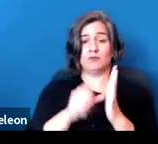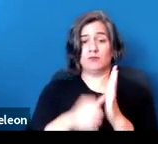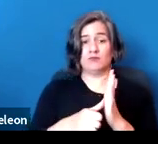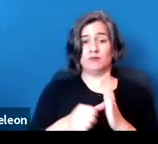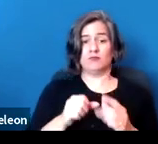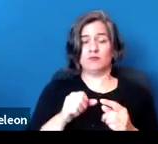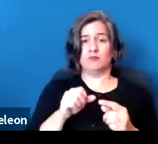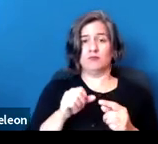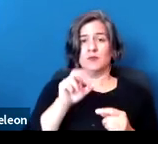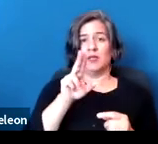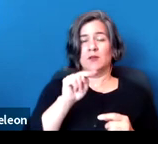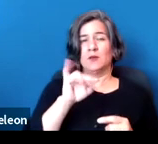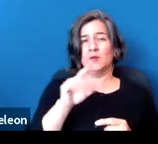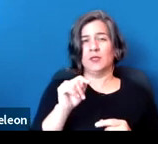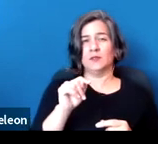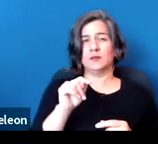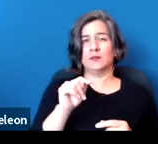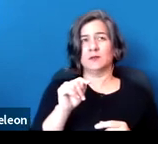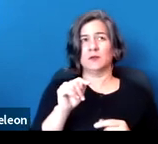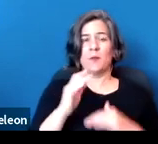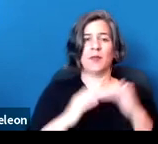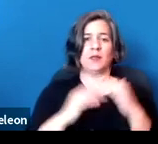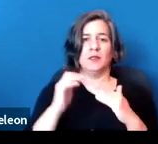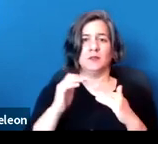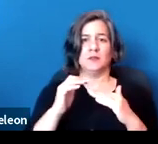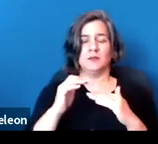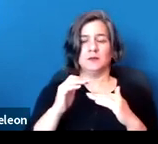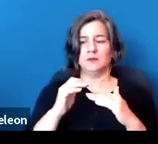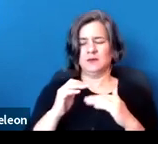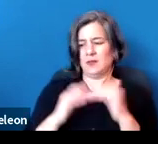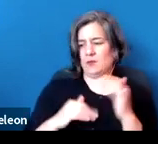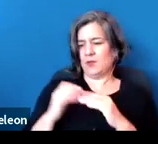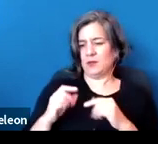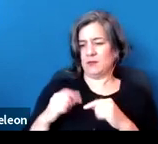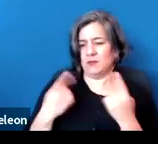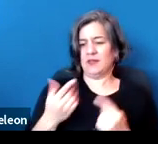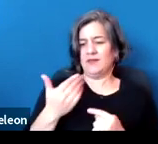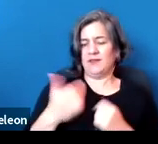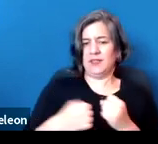that buildings that were built within the last 15 years are not covered;